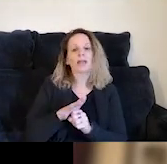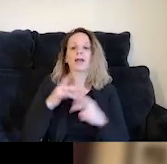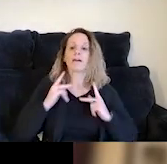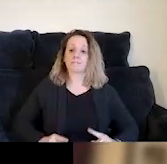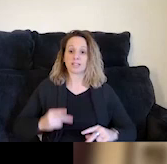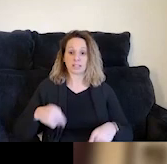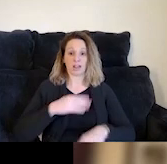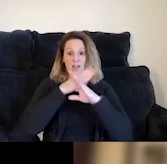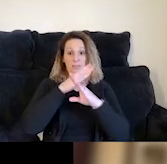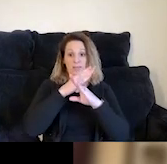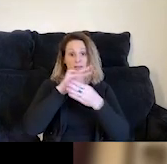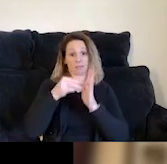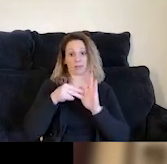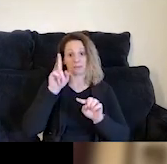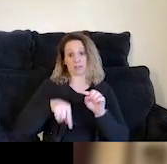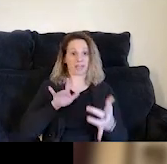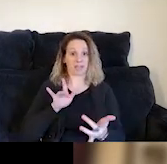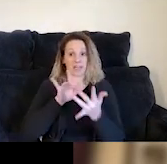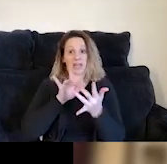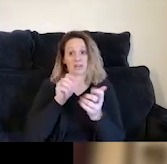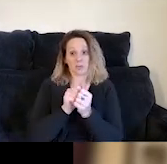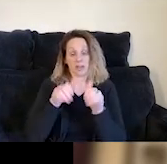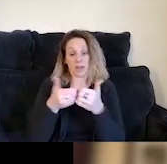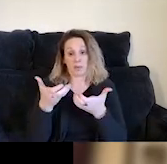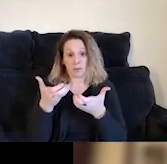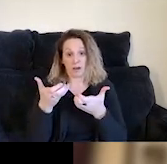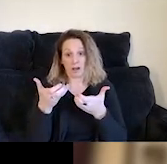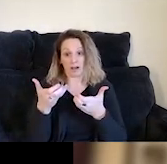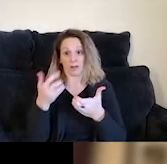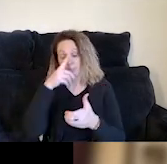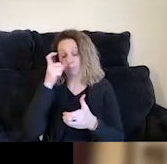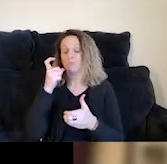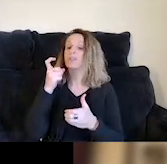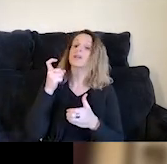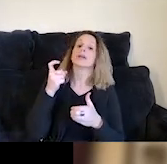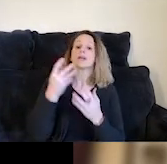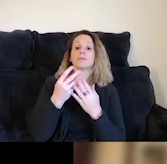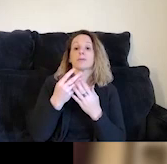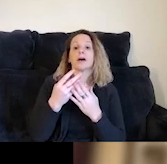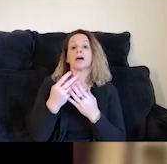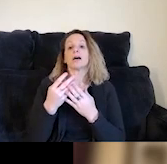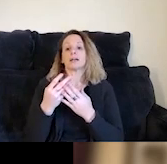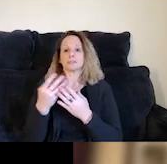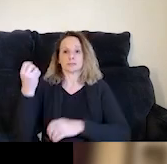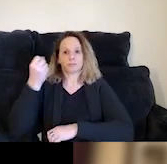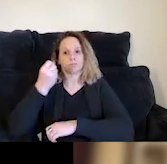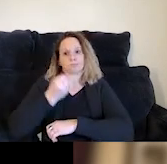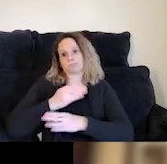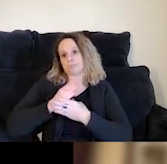that have just meant we cannot connect with TAY the way we've wanted to as carceral facilities early in the pandemic shut off any visiting